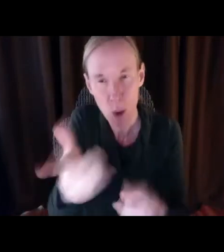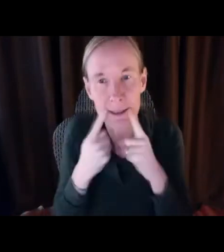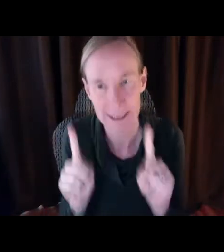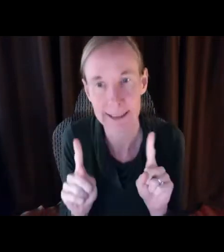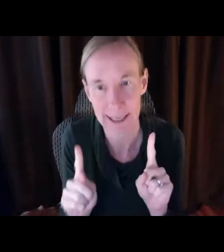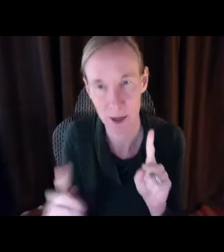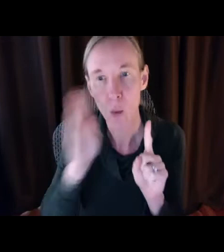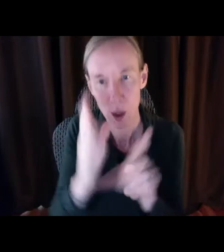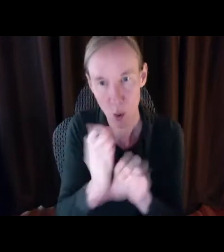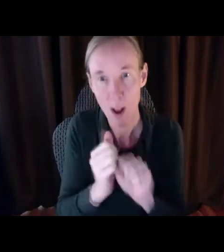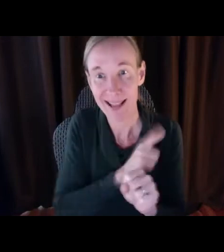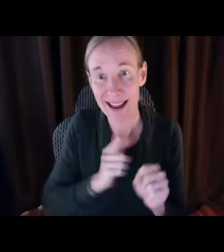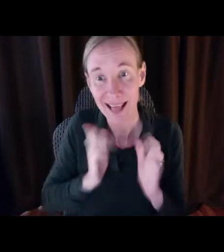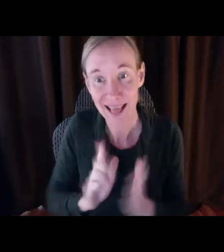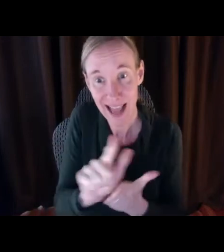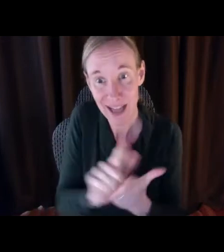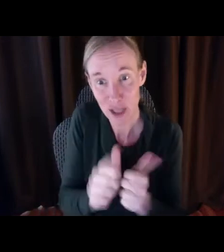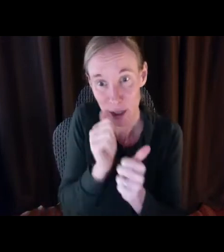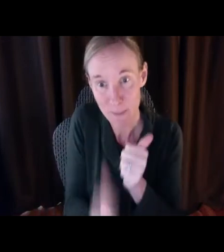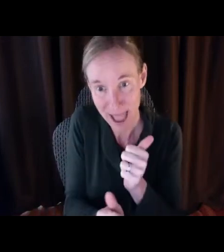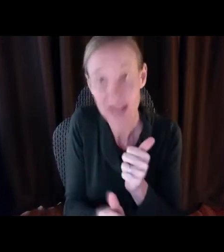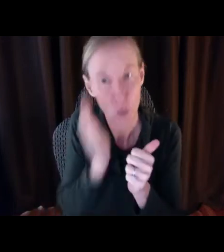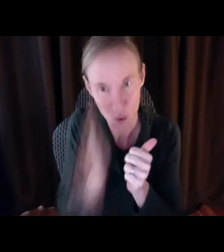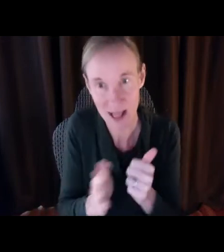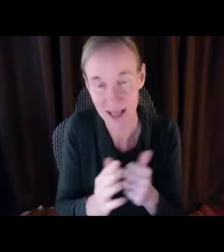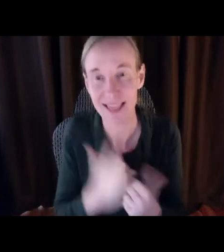my honor to speak with you, to support you, and ne that